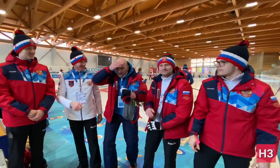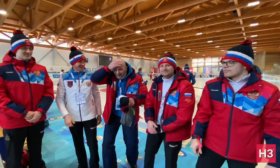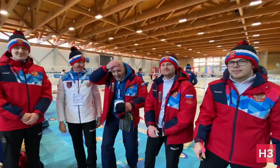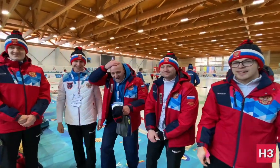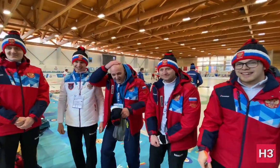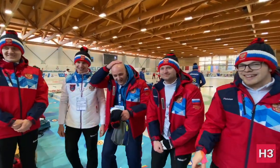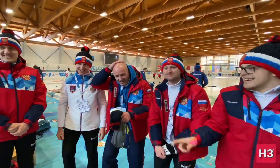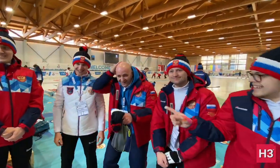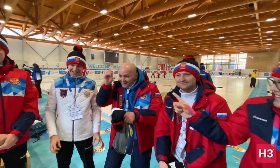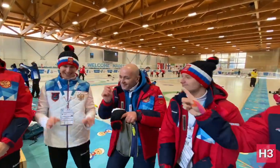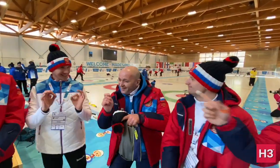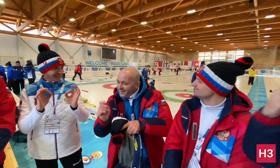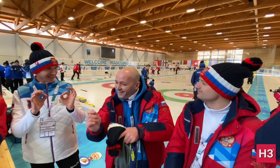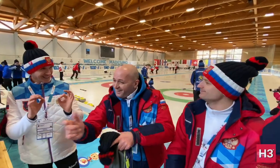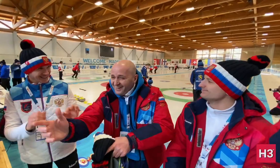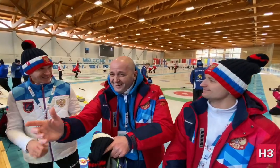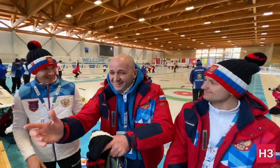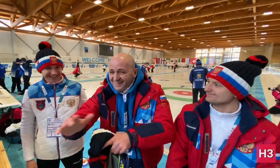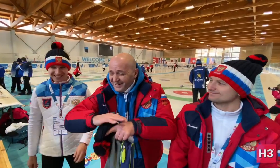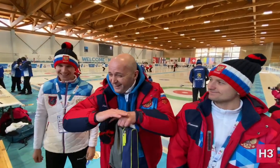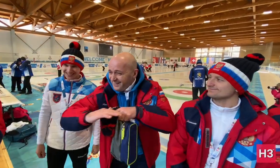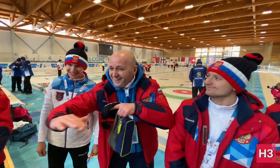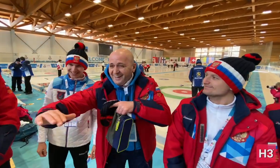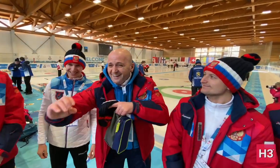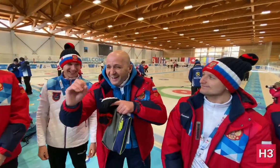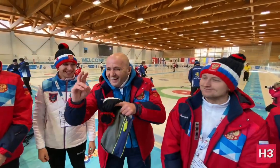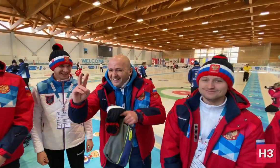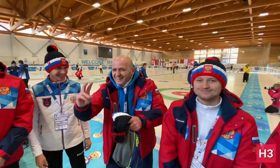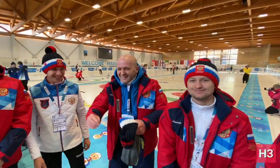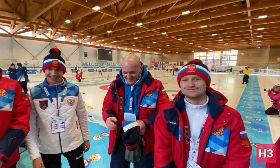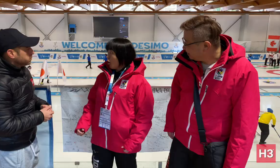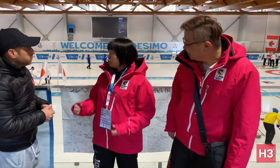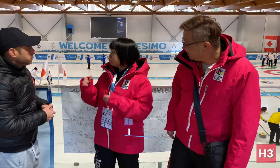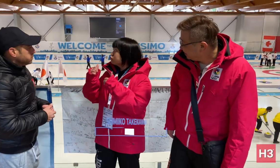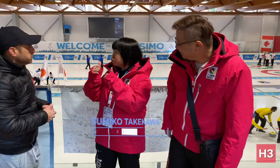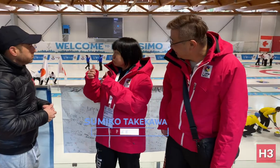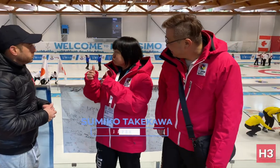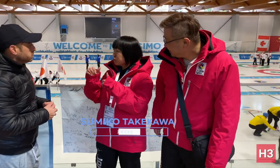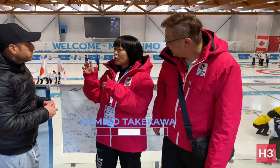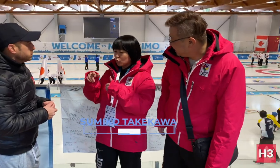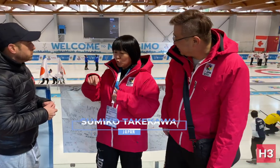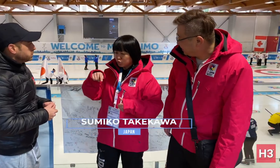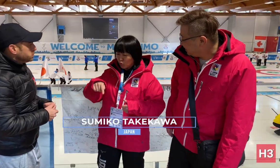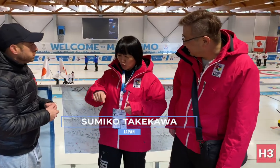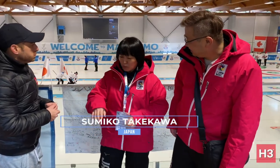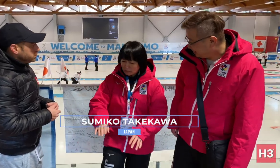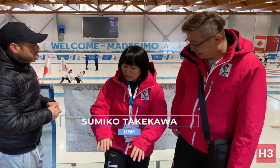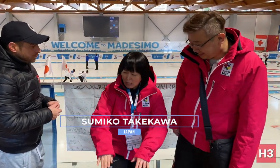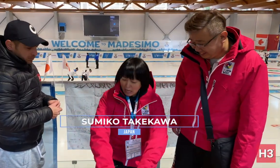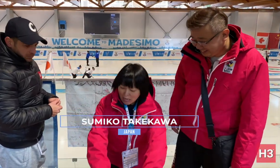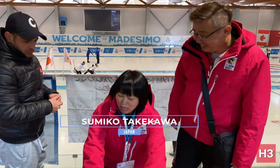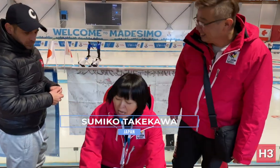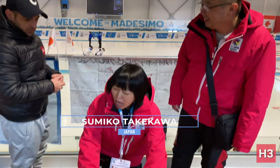I don't have any hair. It's smooth, just like the ice here! [Sumiko]: It's good but the seats are